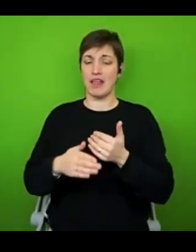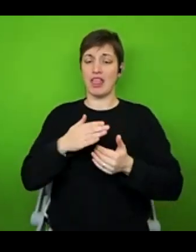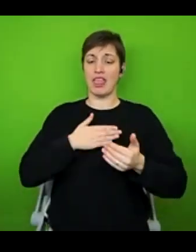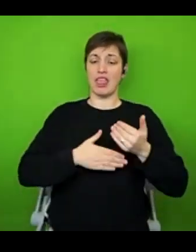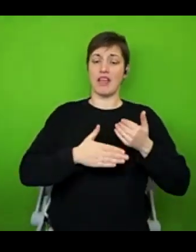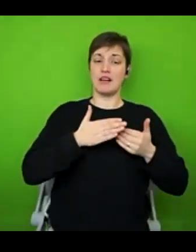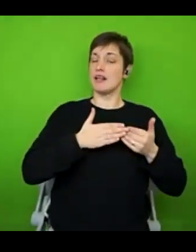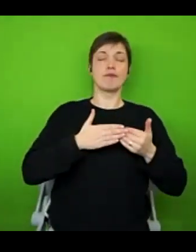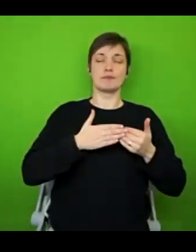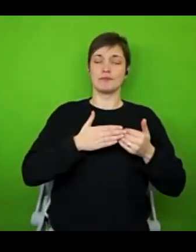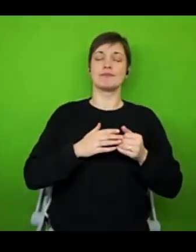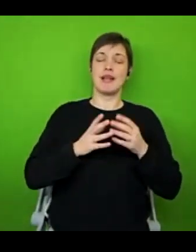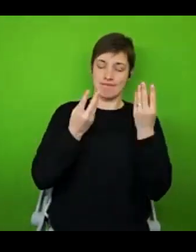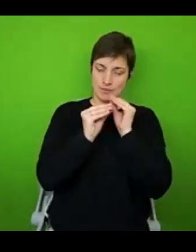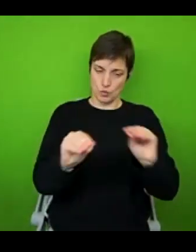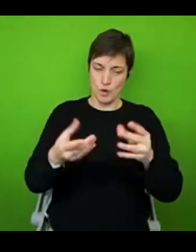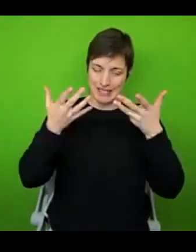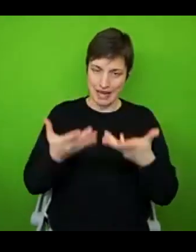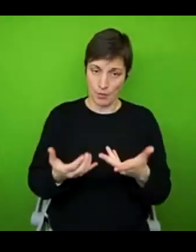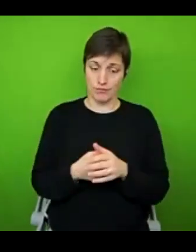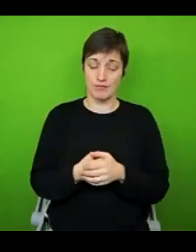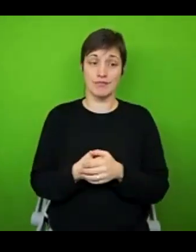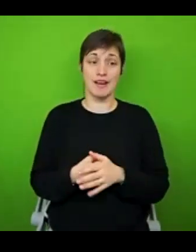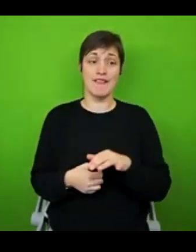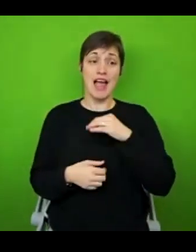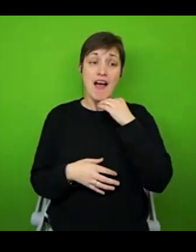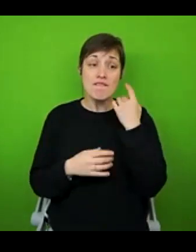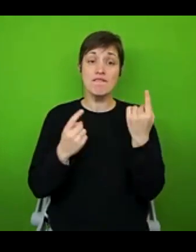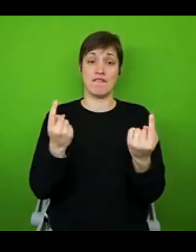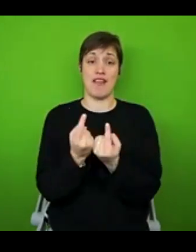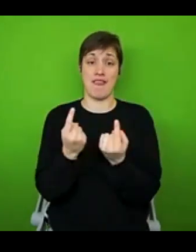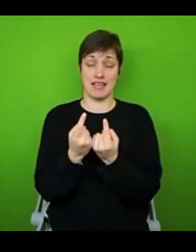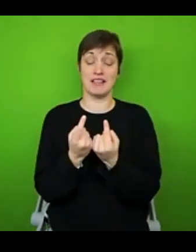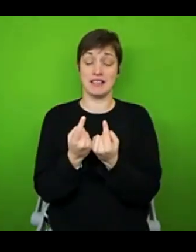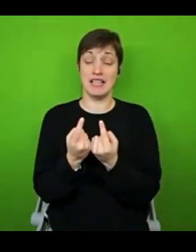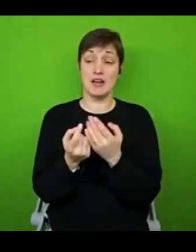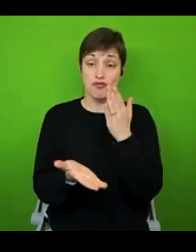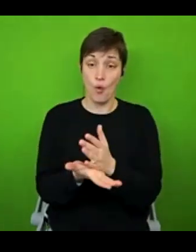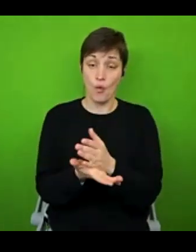But let me tell you right now, even if every single one of those things is true, you are enough, you are more than